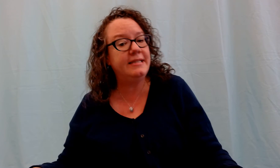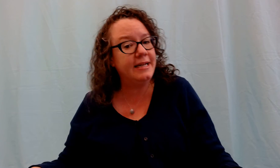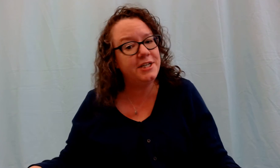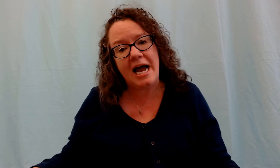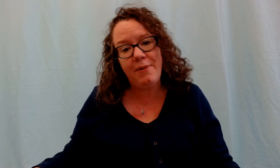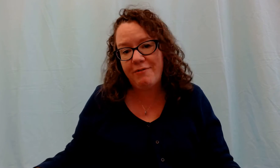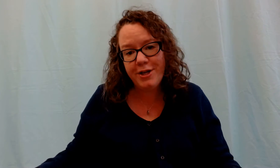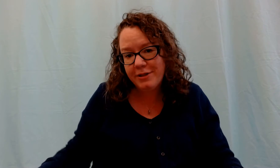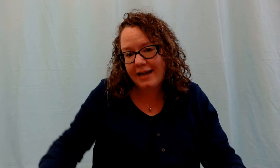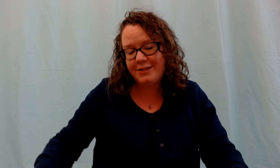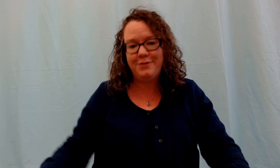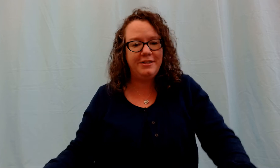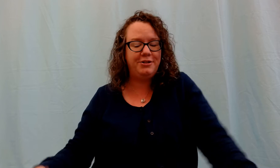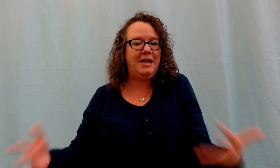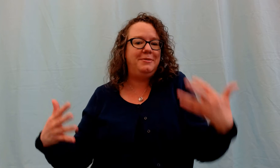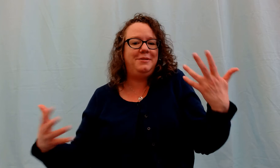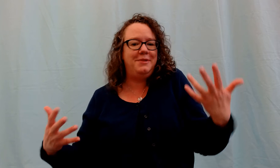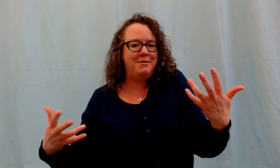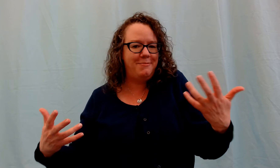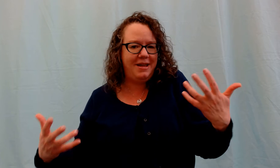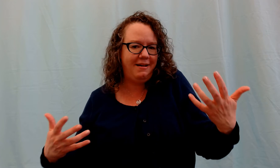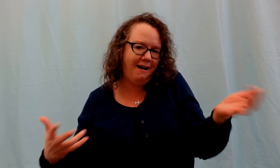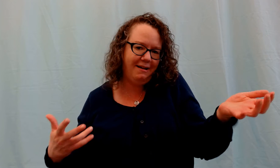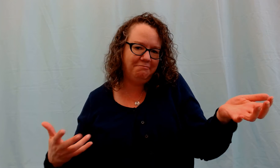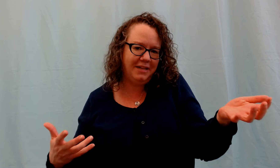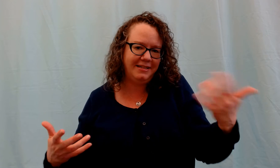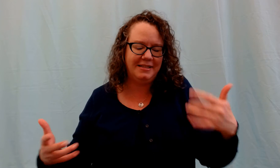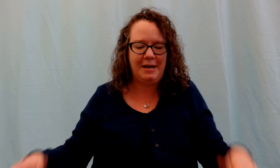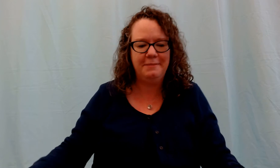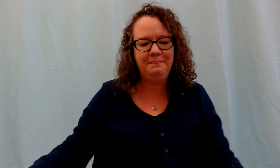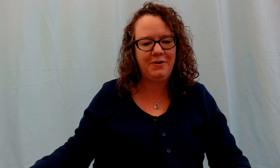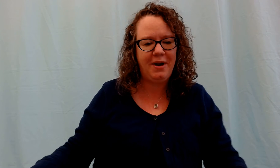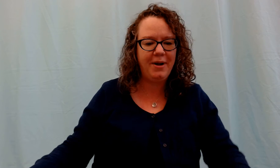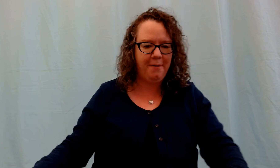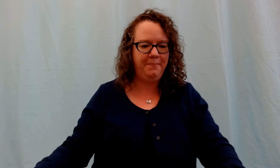sing it to however you'd like to. This just happens to be the way that I like to sing it. So here we go.